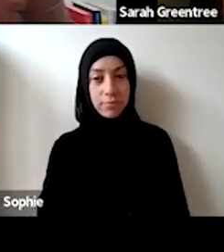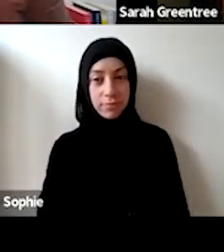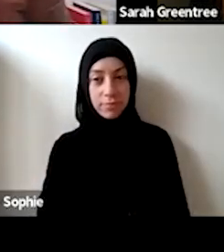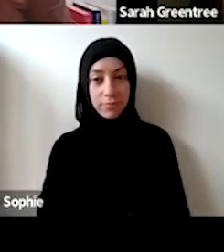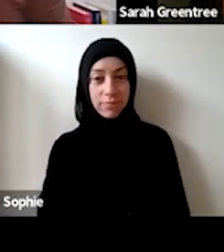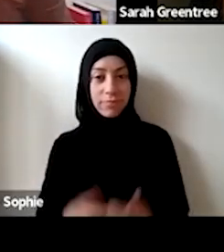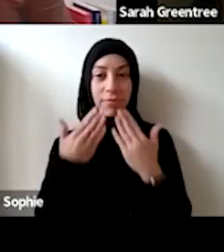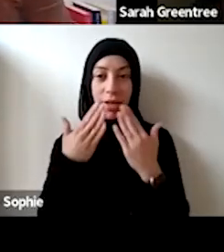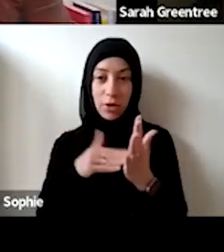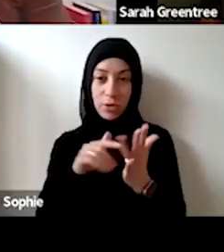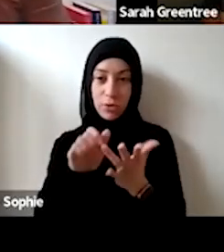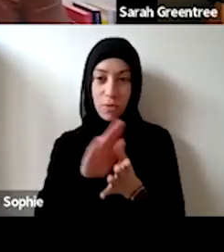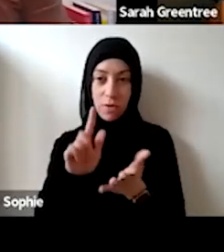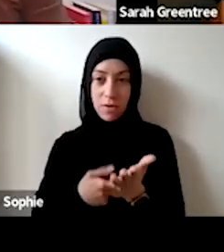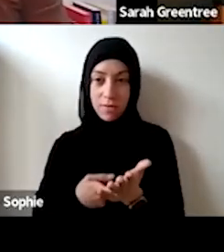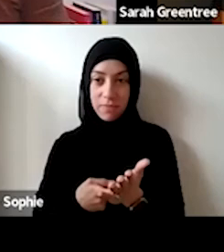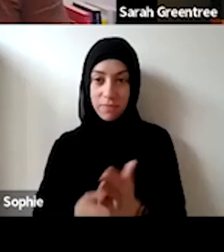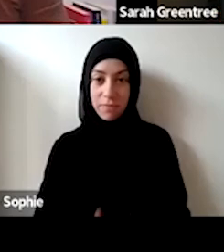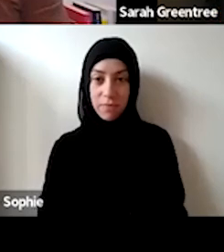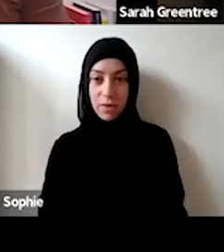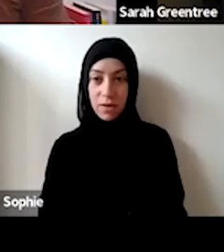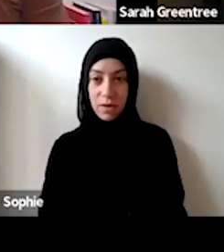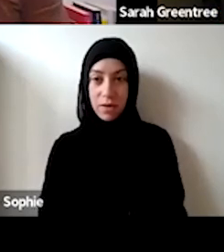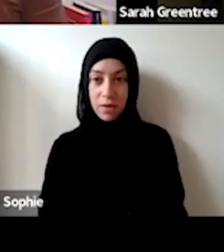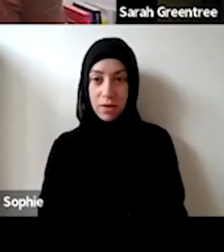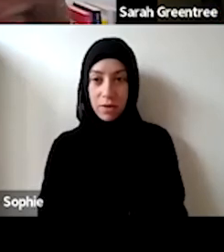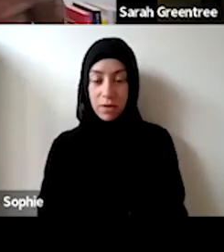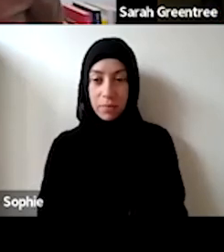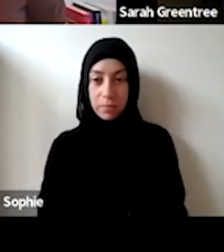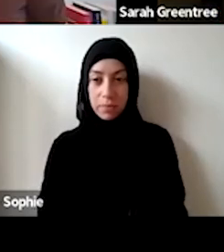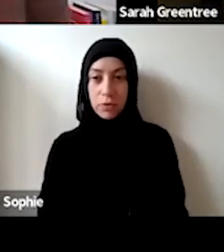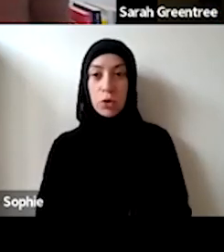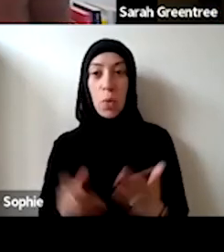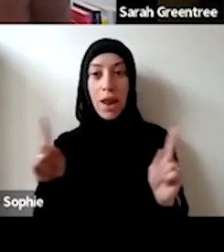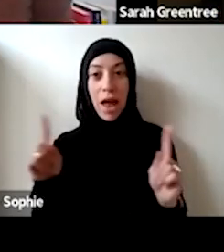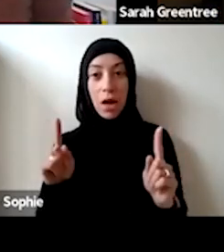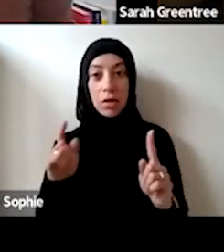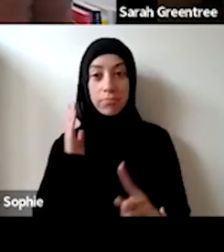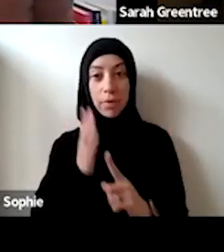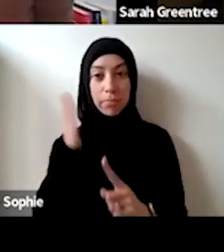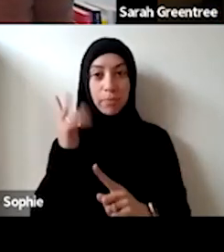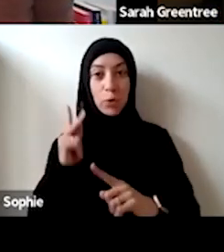Alright, thank you Zohar. We have hit 2 PM.